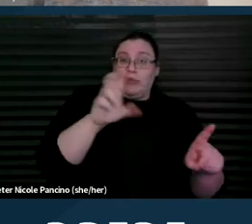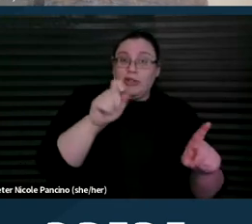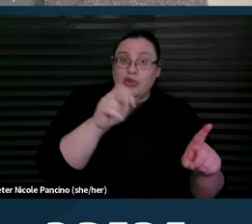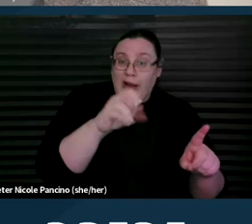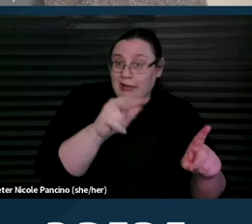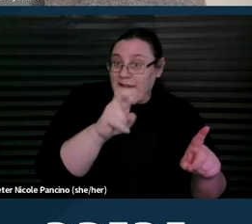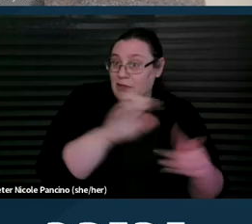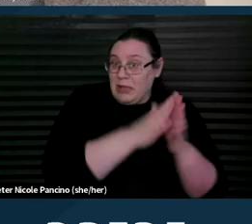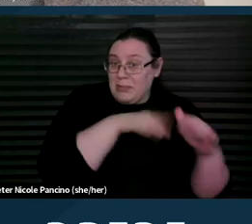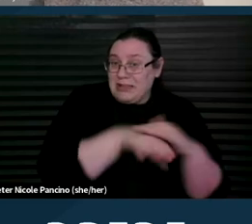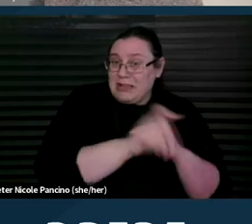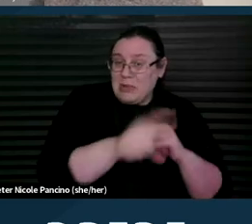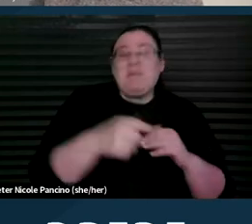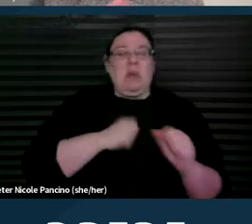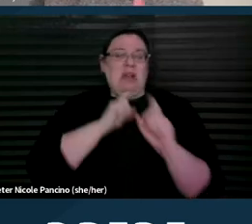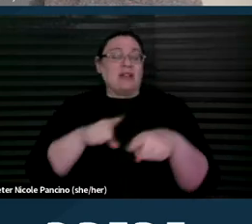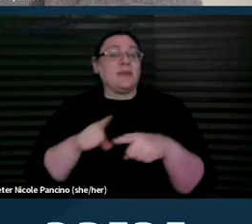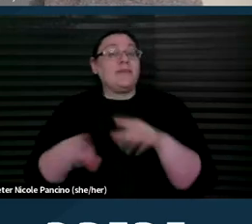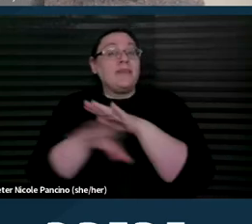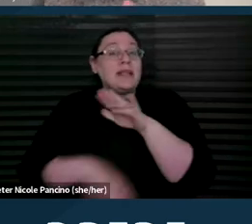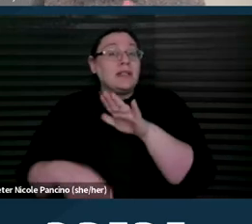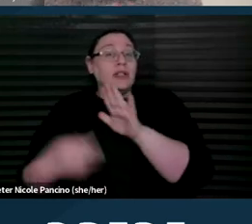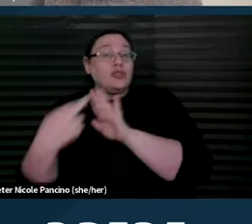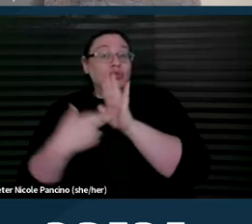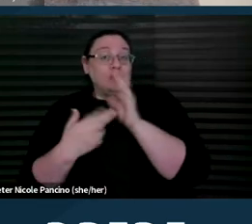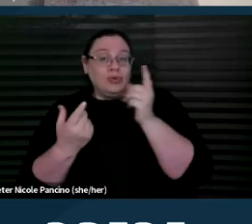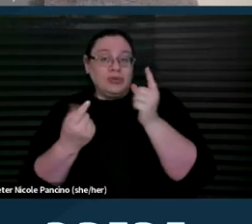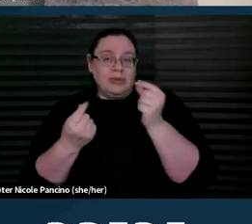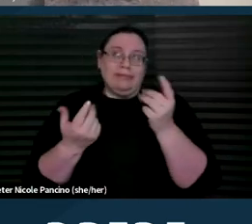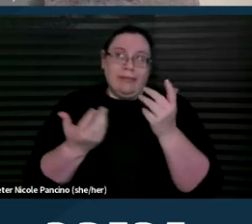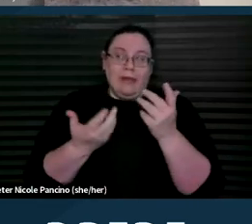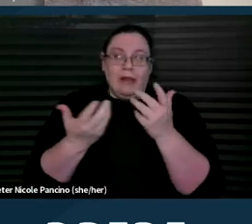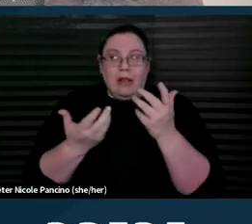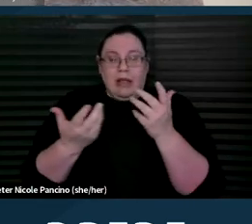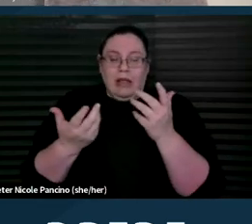essentially, the regulations are definitely a little bit wordy and confusing,